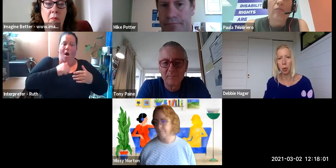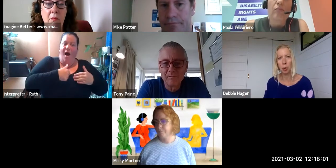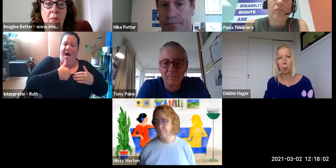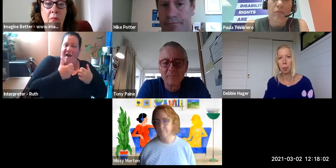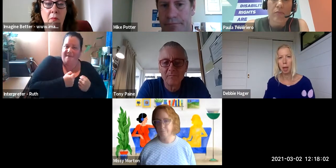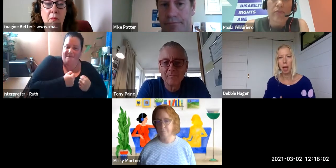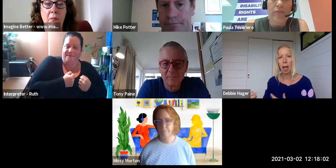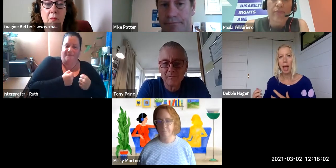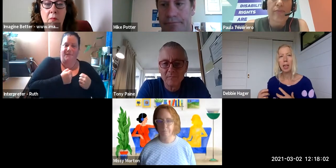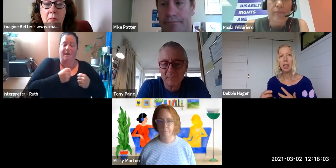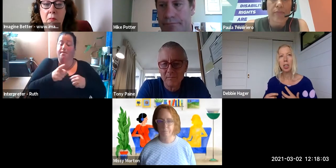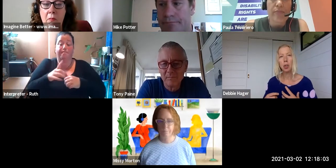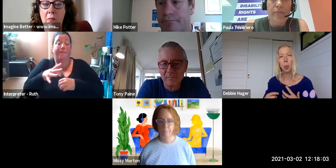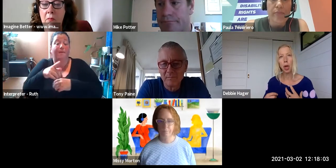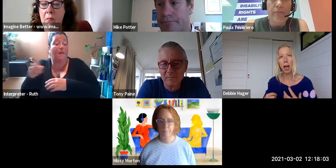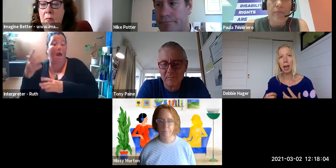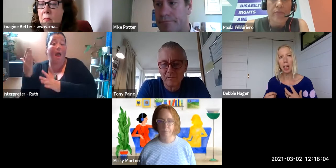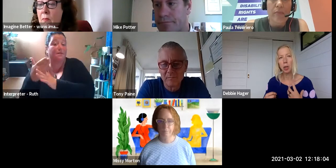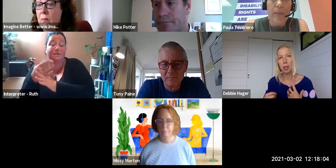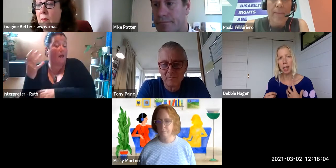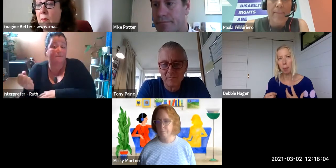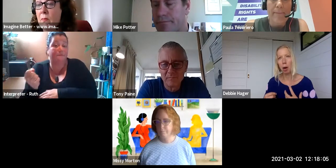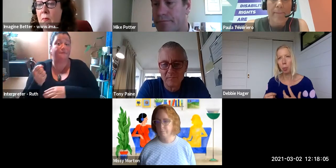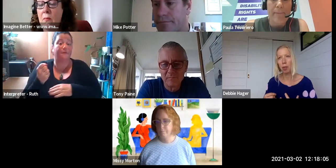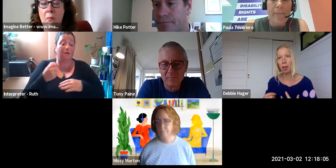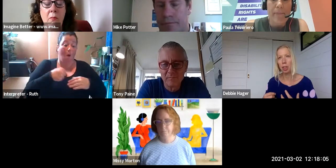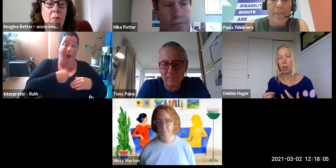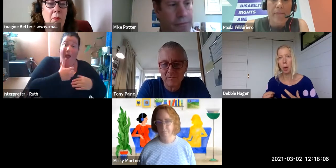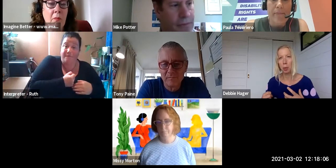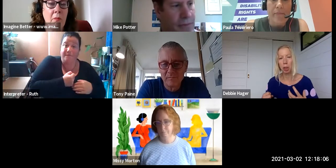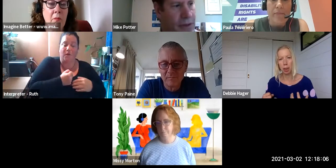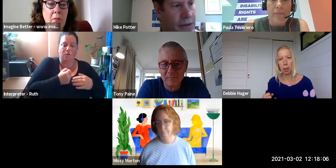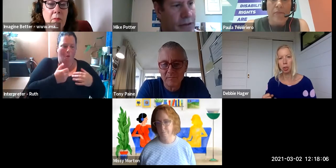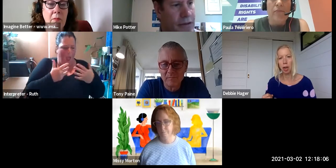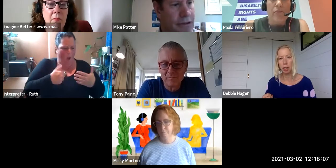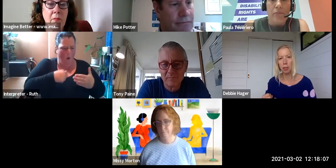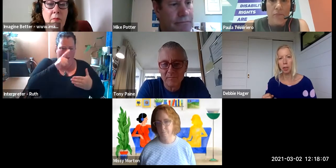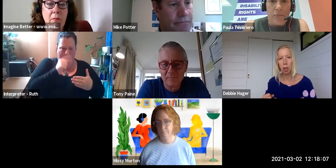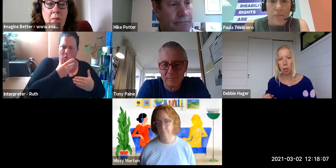to. And to work out how to use that power and privilege in a way which is constructive